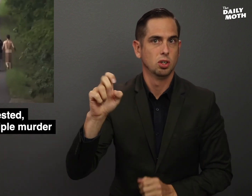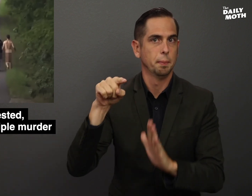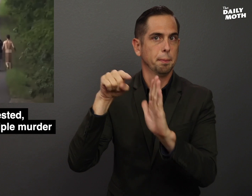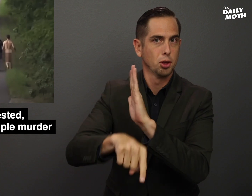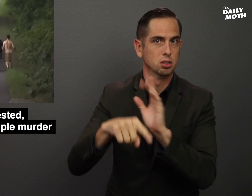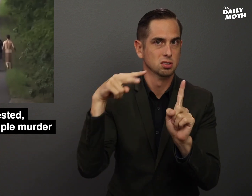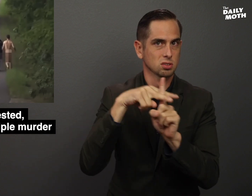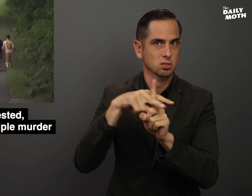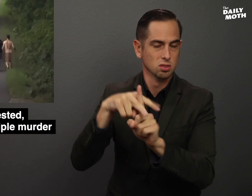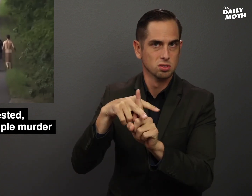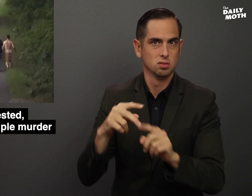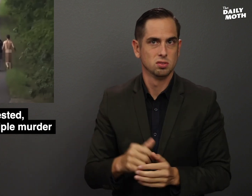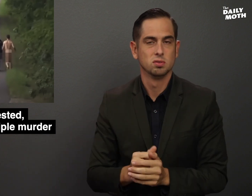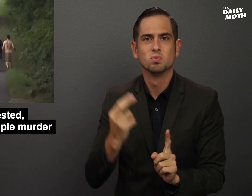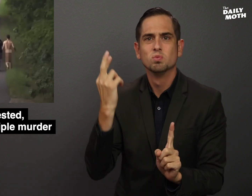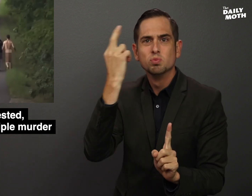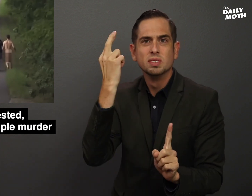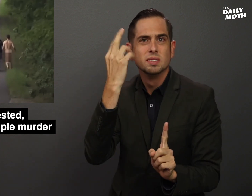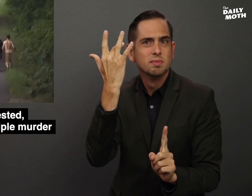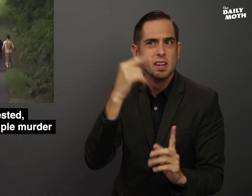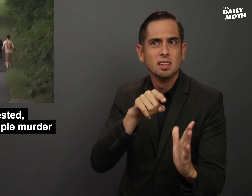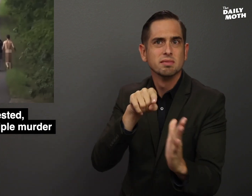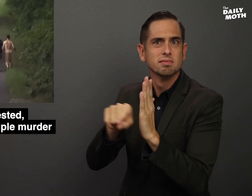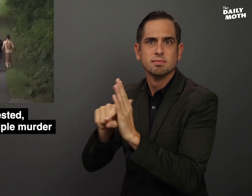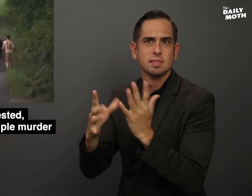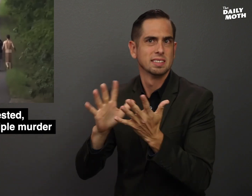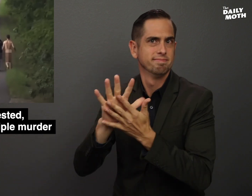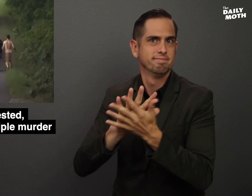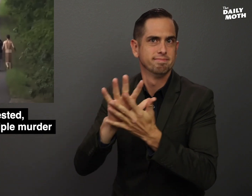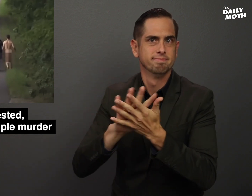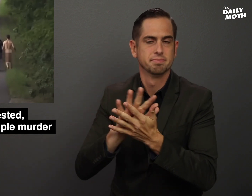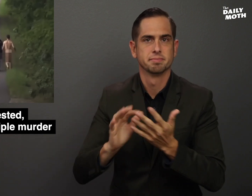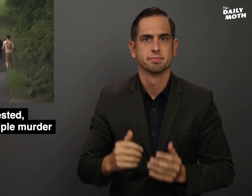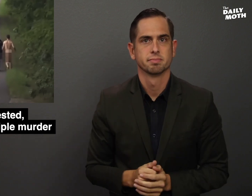murder charges. The motive is unclear.